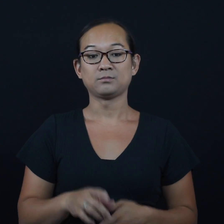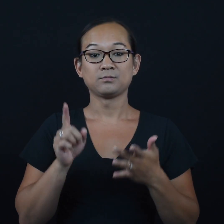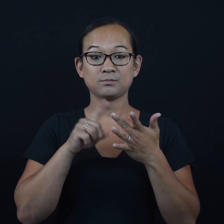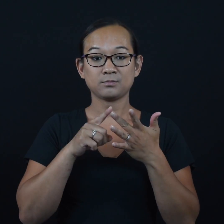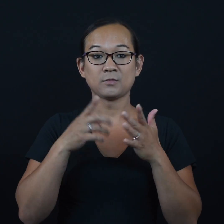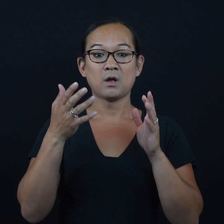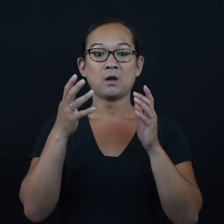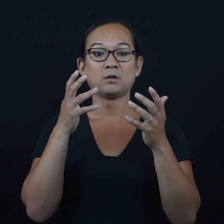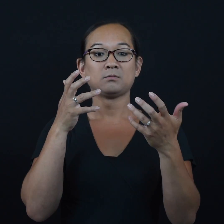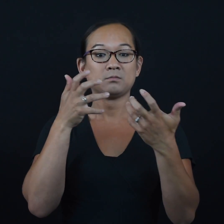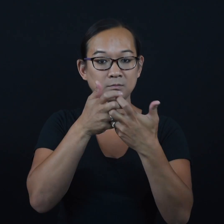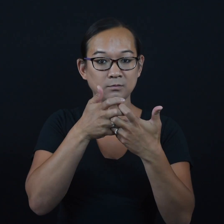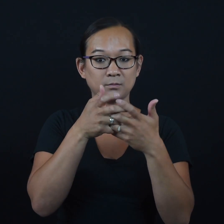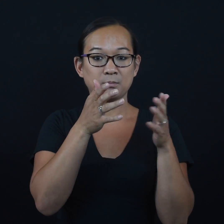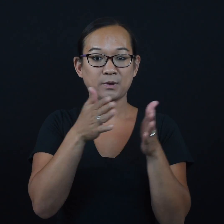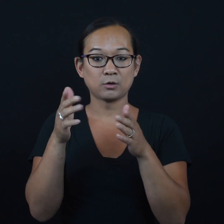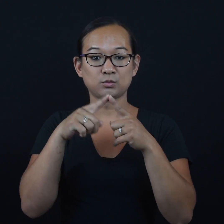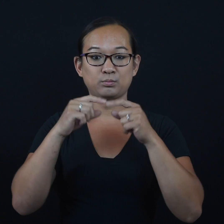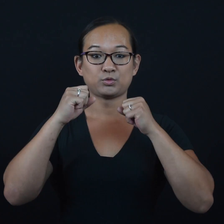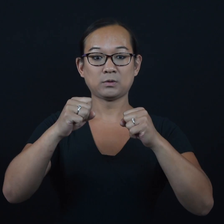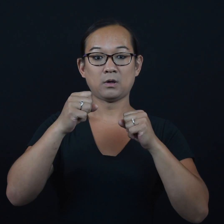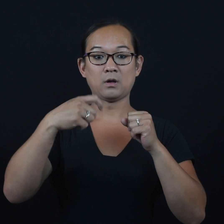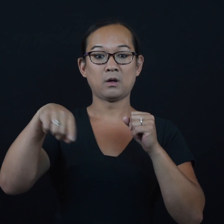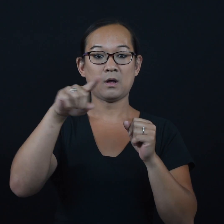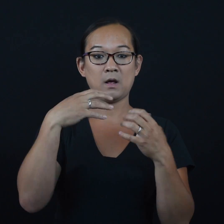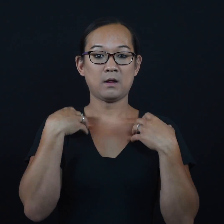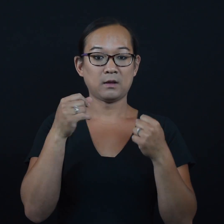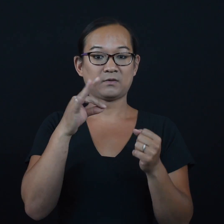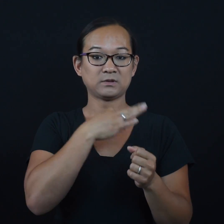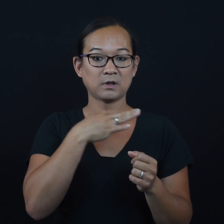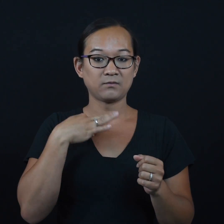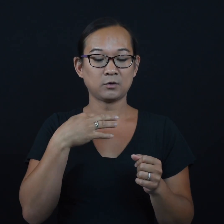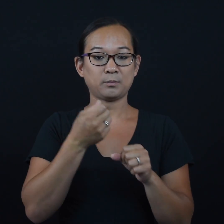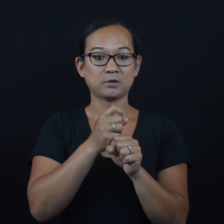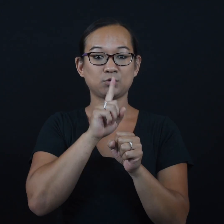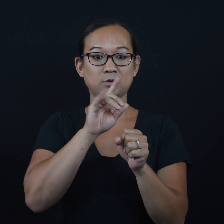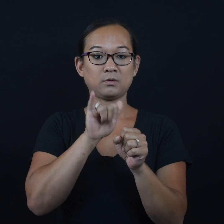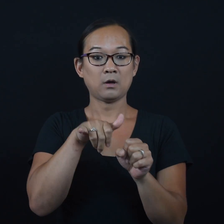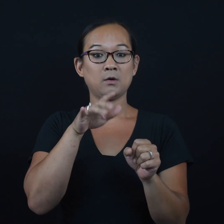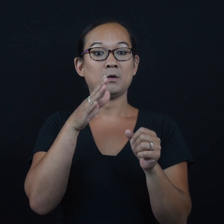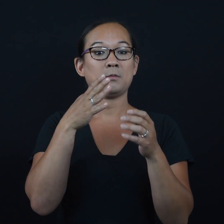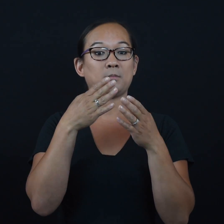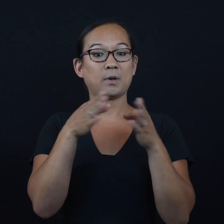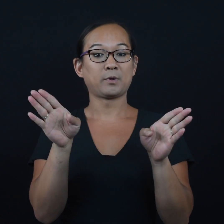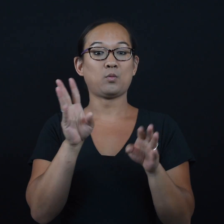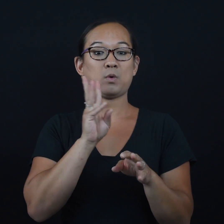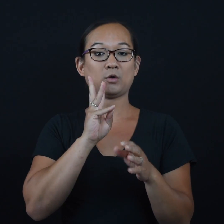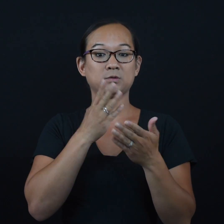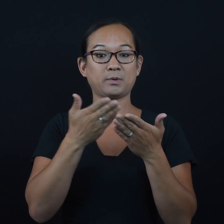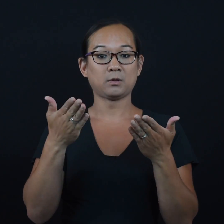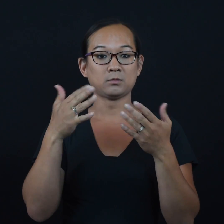● Adapting sampling plans to protect the health of staff while ensuring that all public water